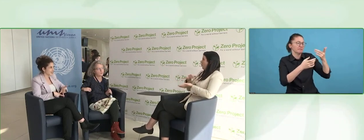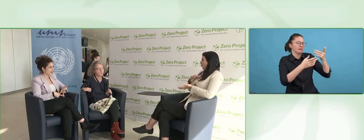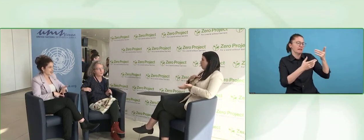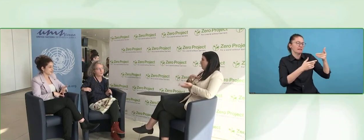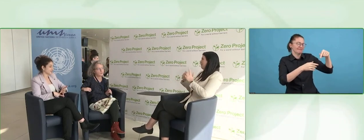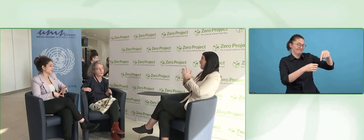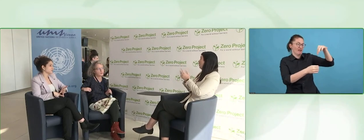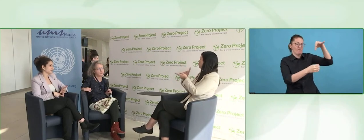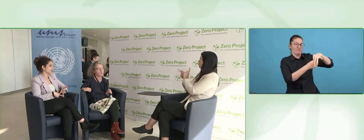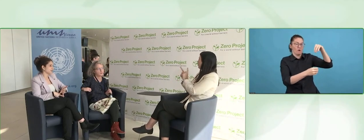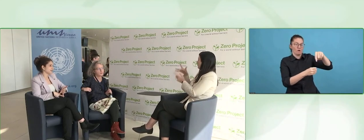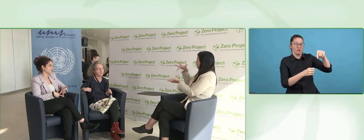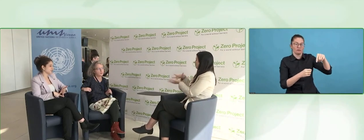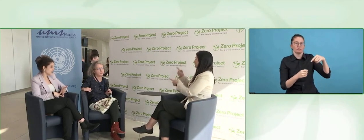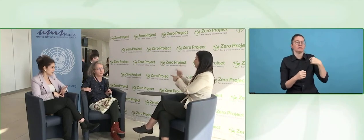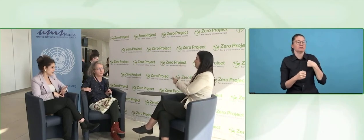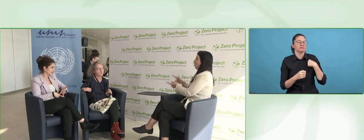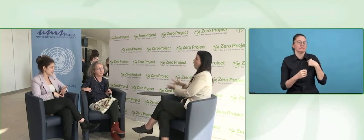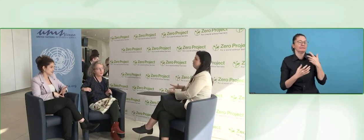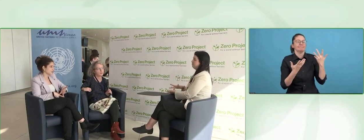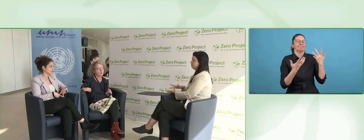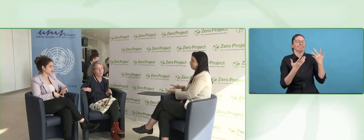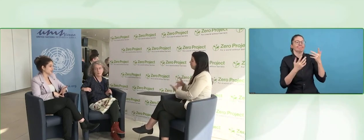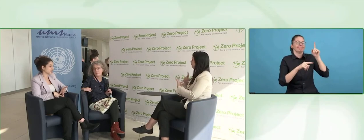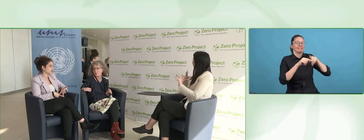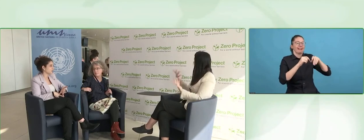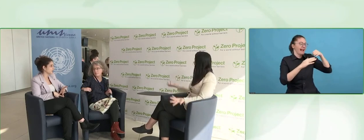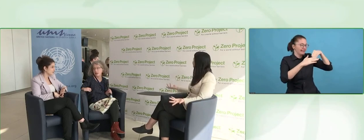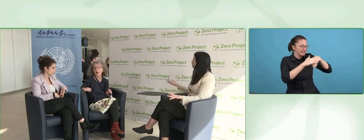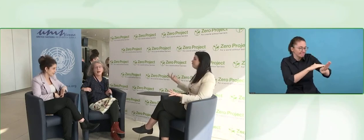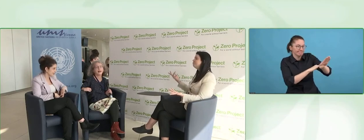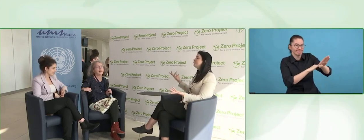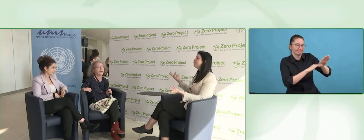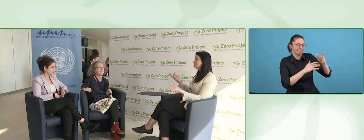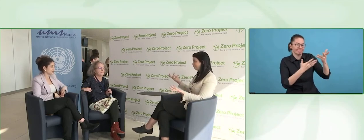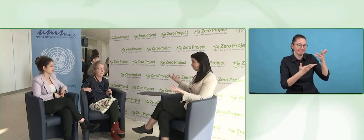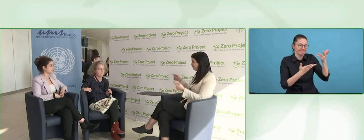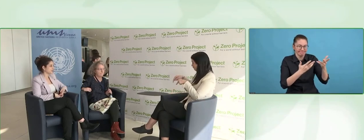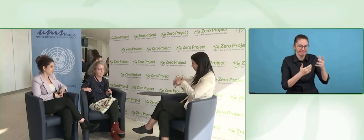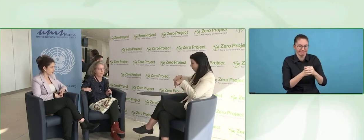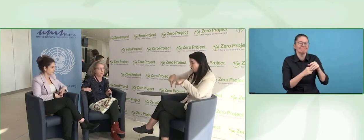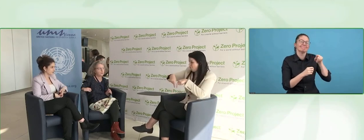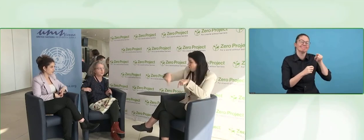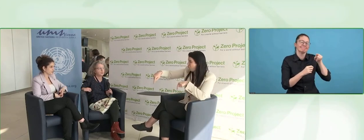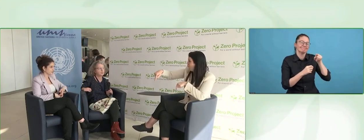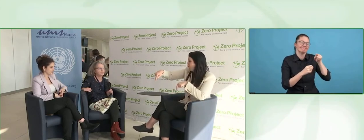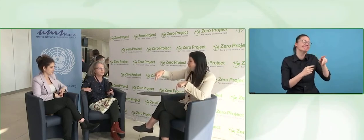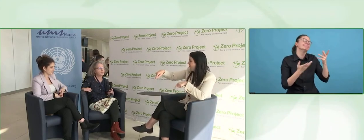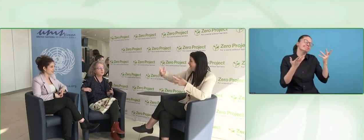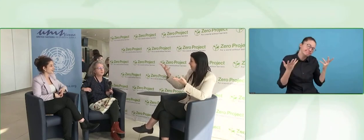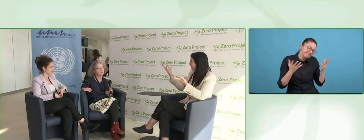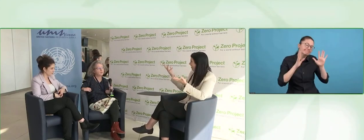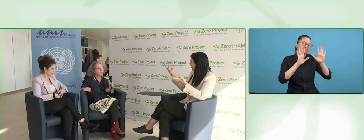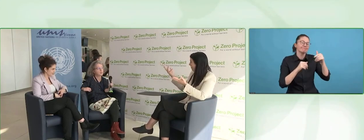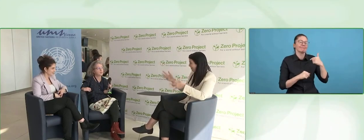I need to be in my chair, because an interpreter cannot go with me. It was a big problem for me. She cannot walk.